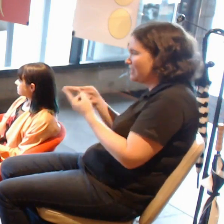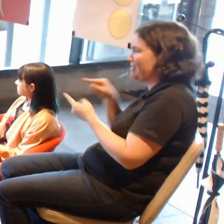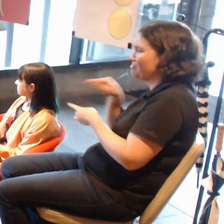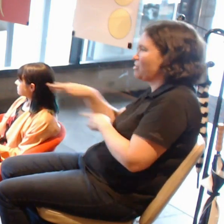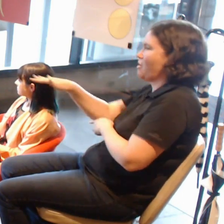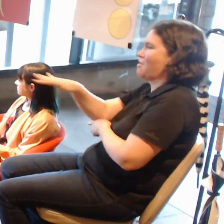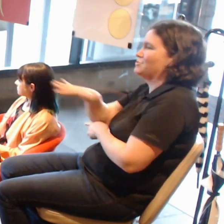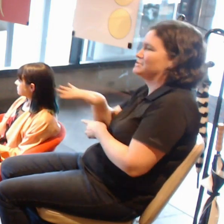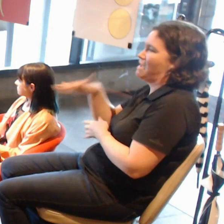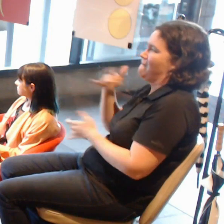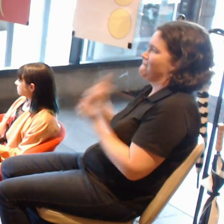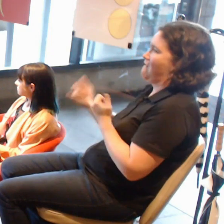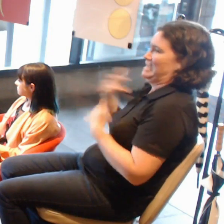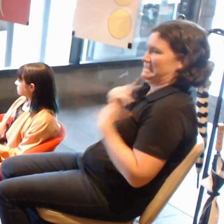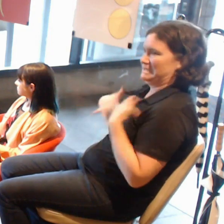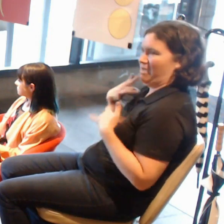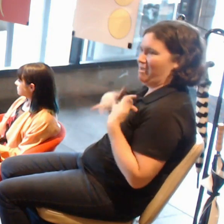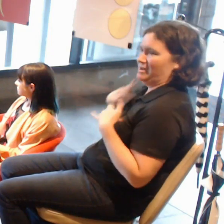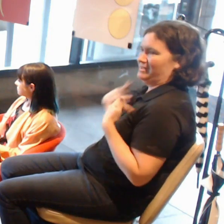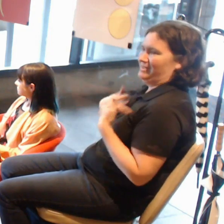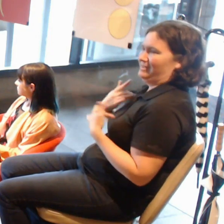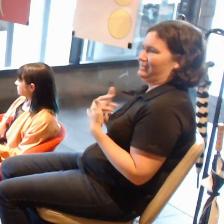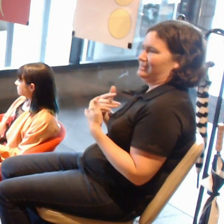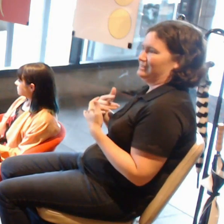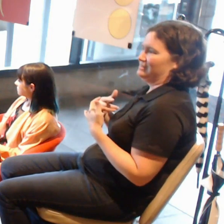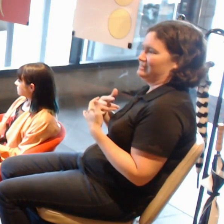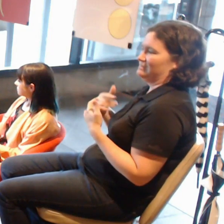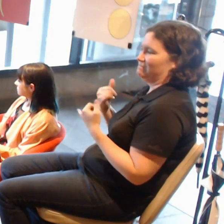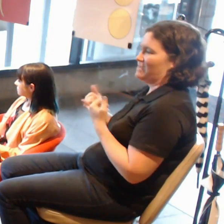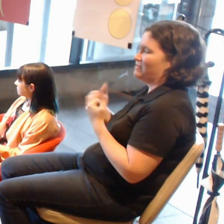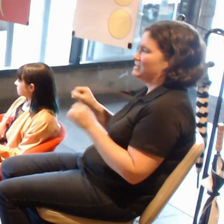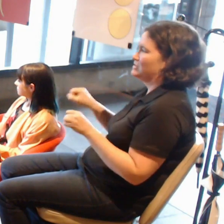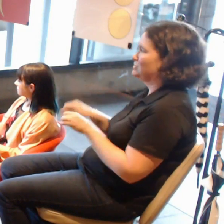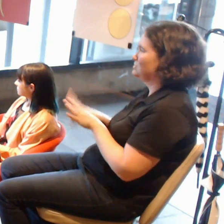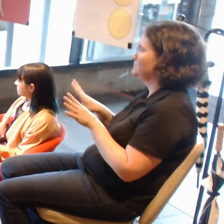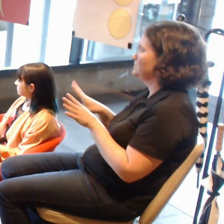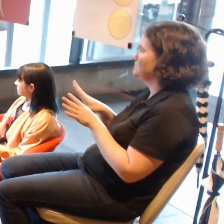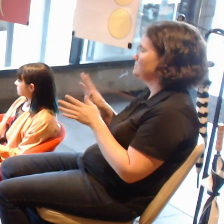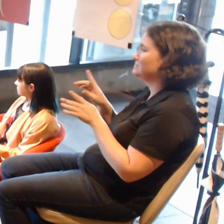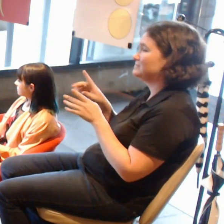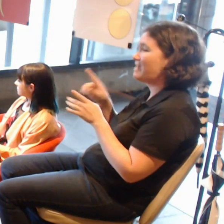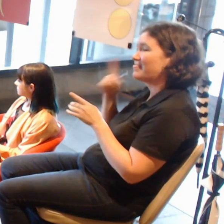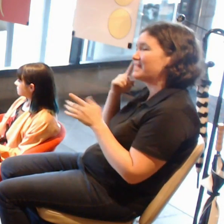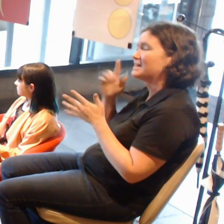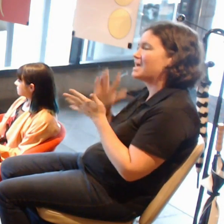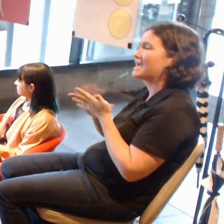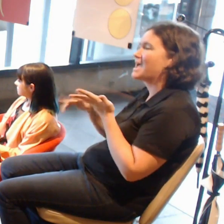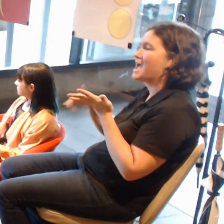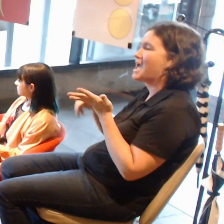I think HUD overlays, heads up displays,